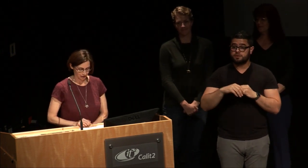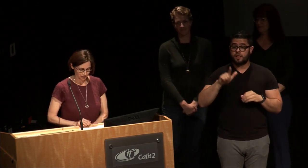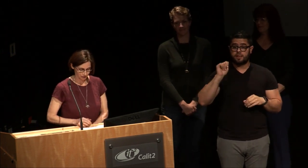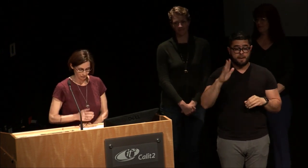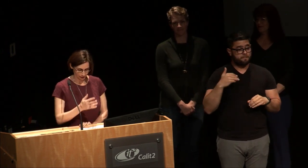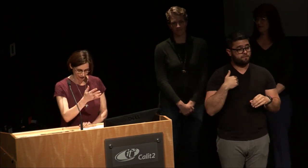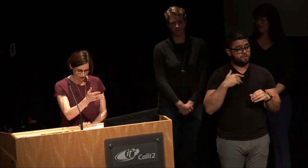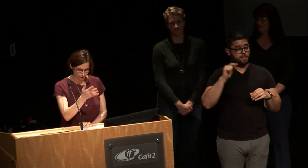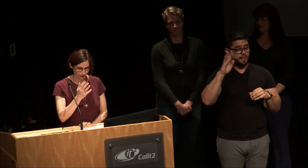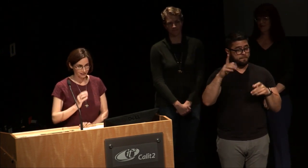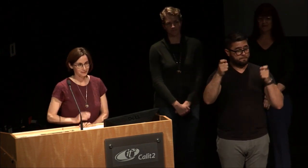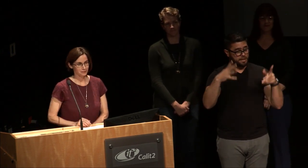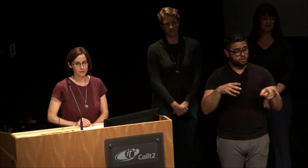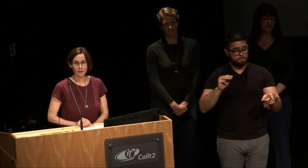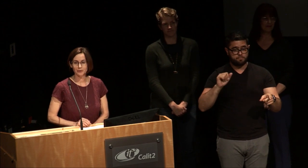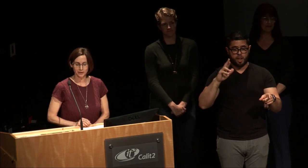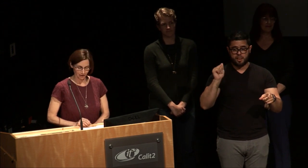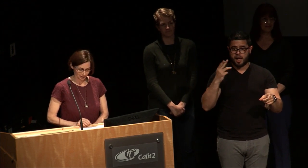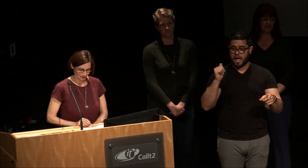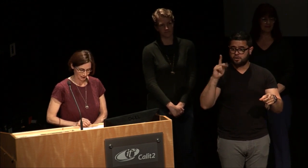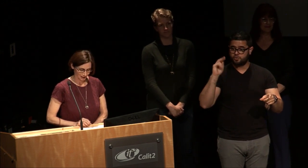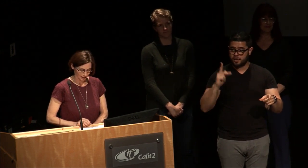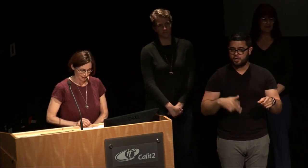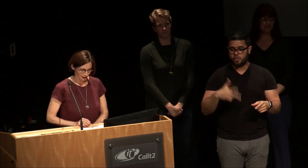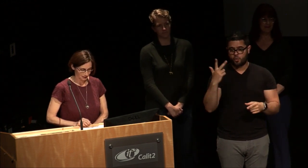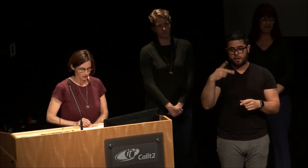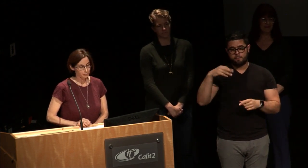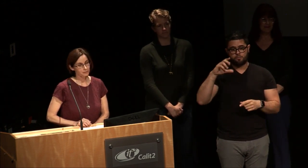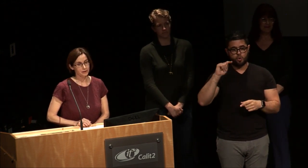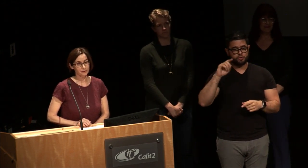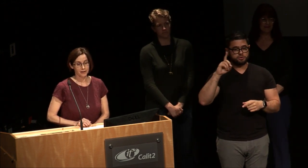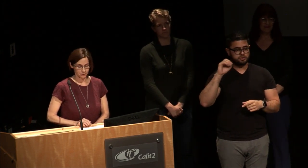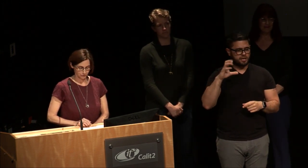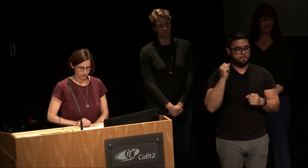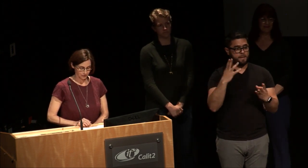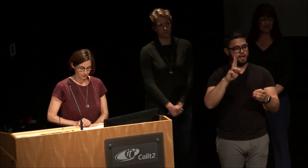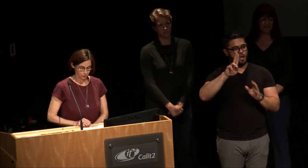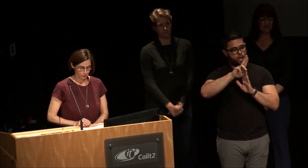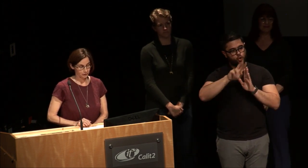Marla Hatrack, three postdocs, and a number of undergrad students who work as